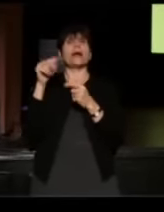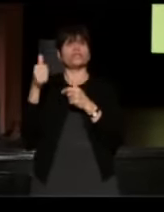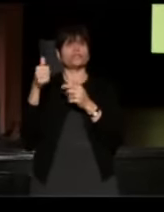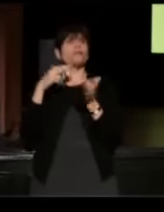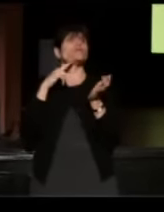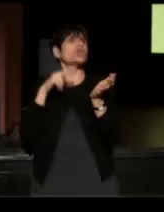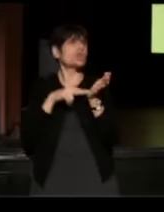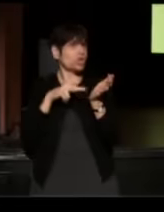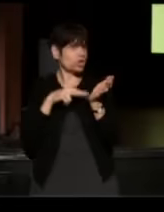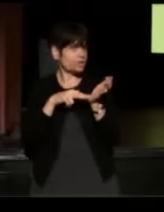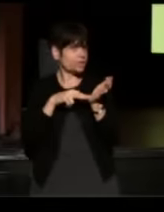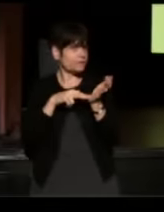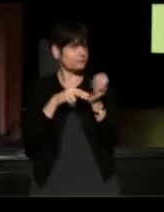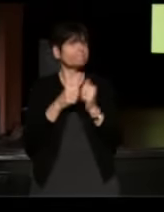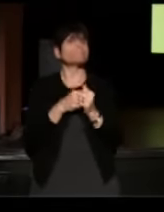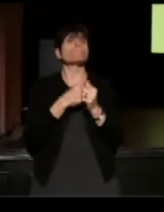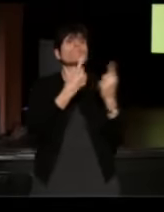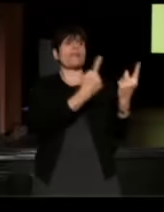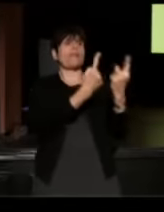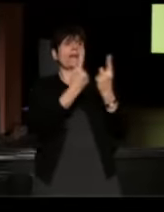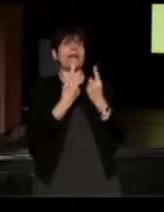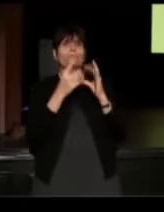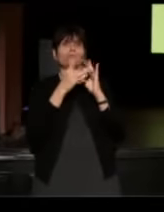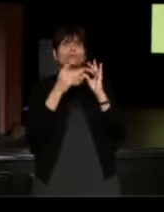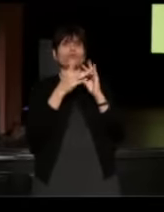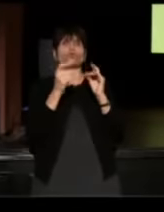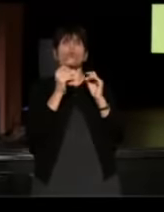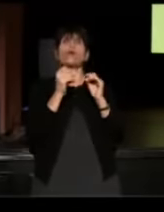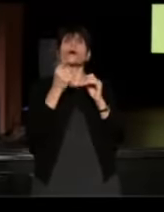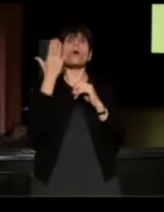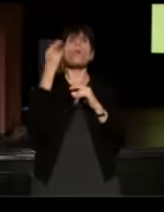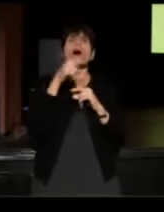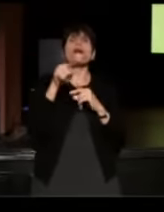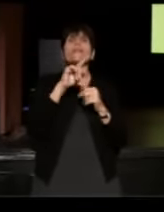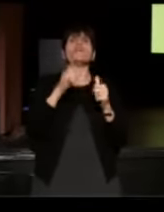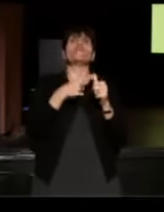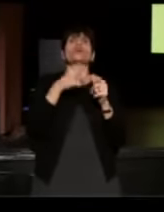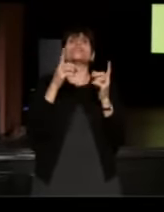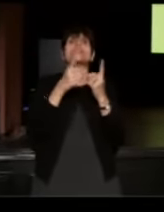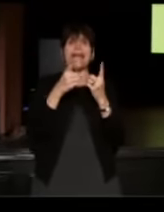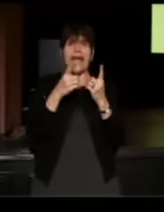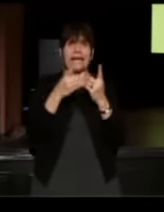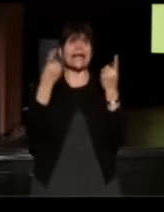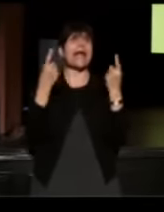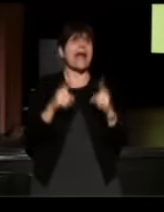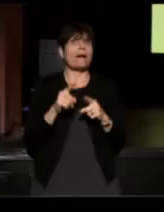They came to StoryCorps to tell the story of their first date that had happened 25--